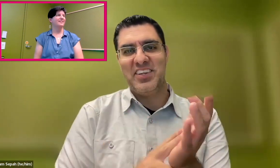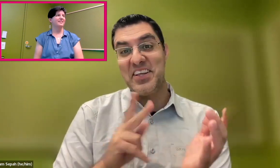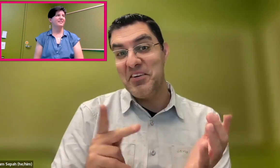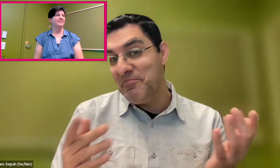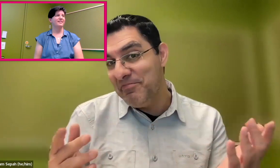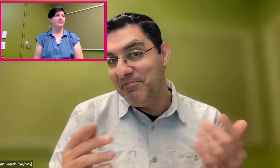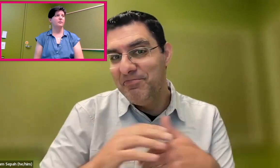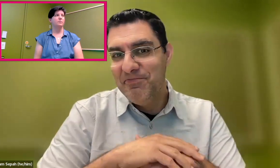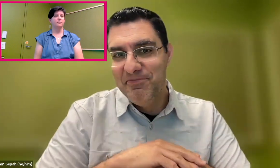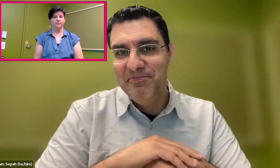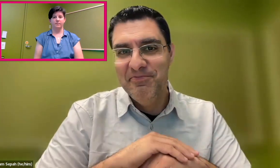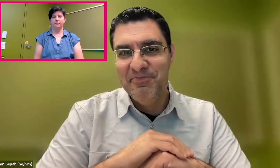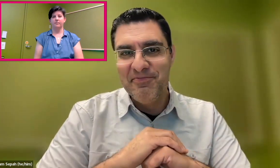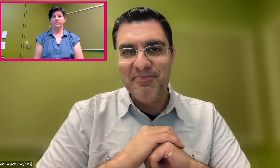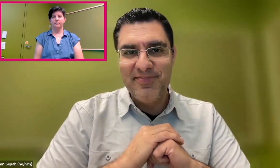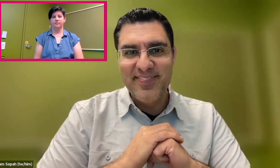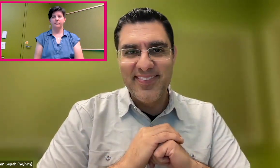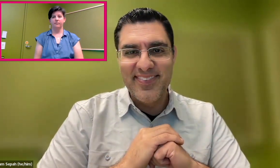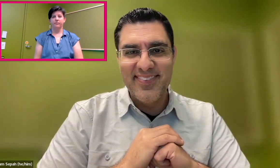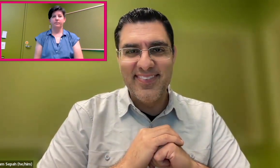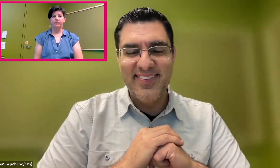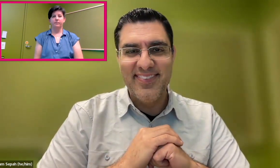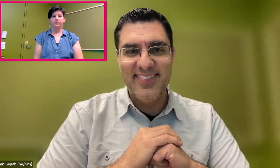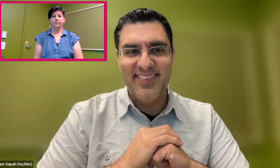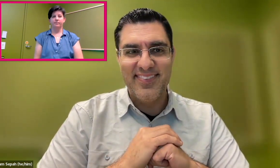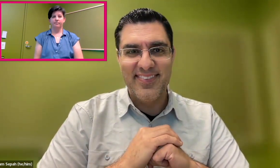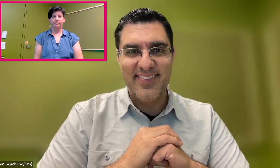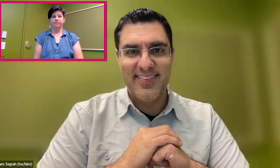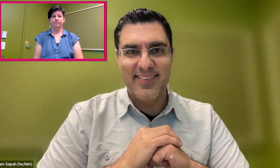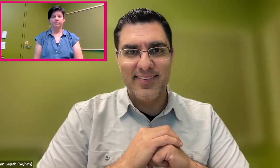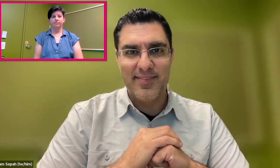up for making sure that we have these new inventions for us.